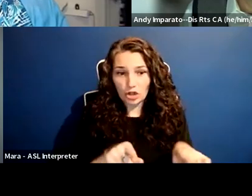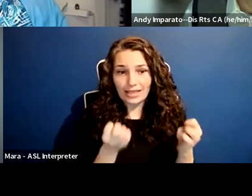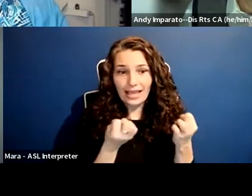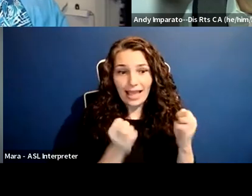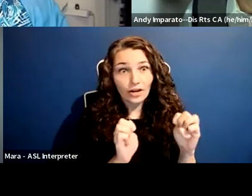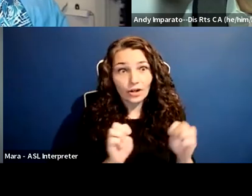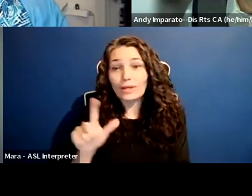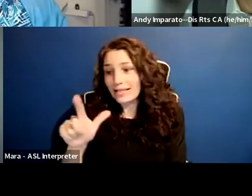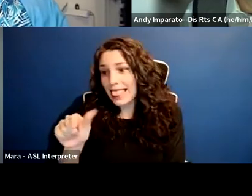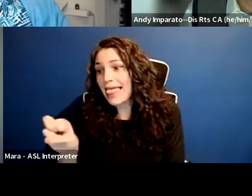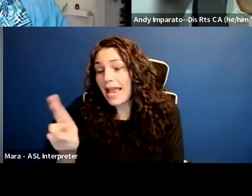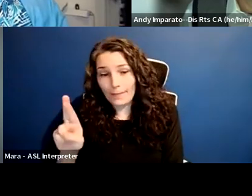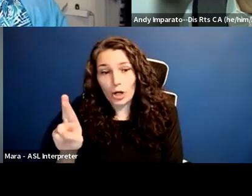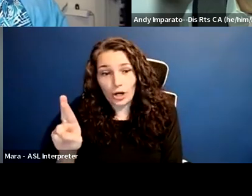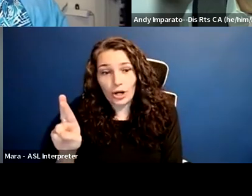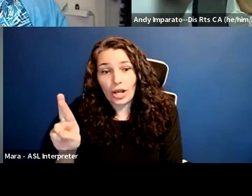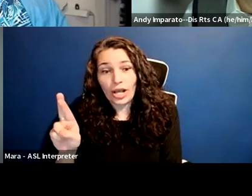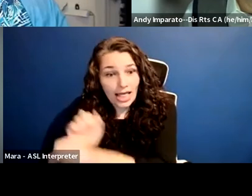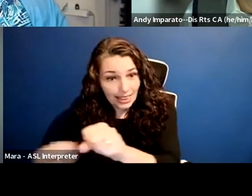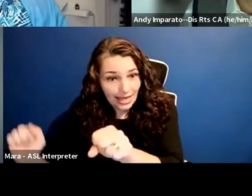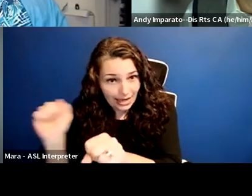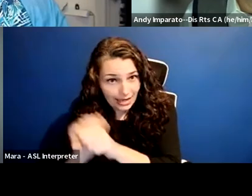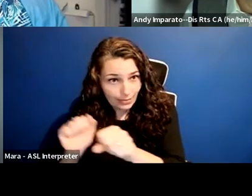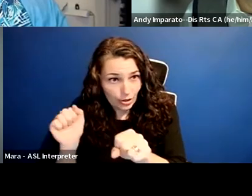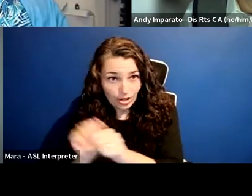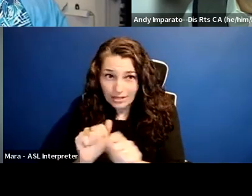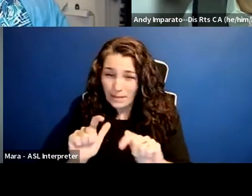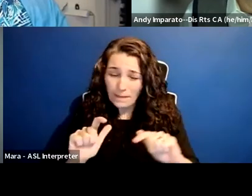Labor is really strong and really powerful here in California,